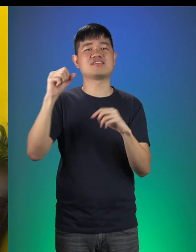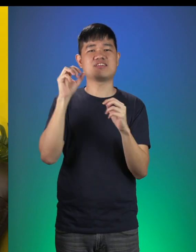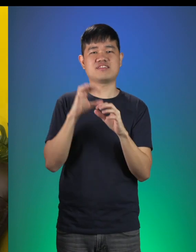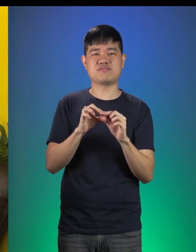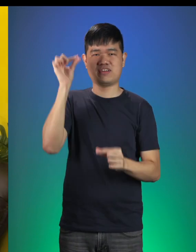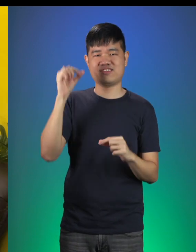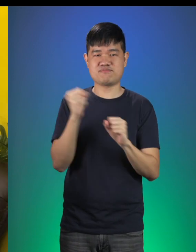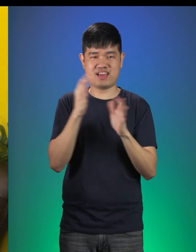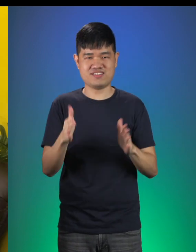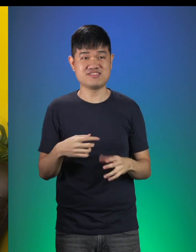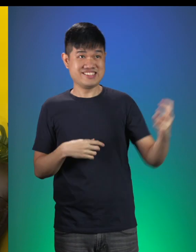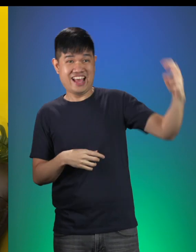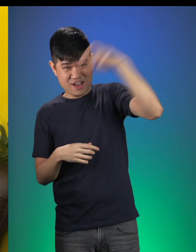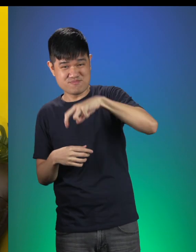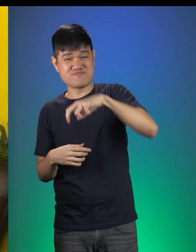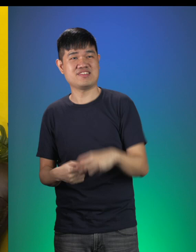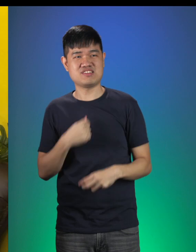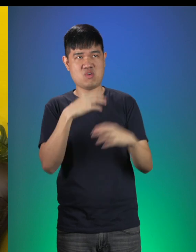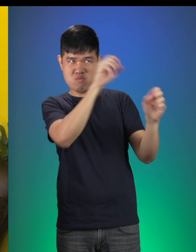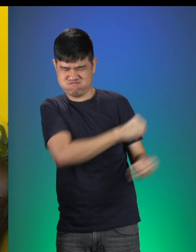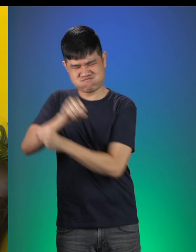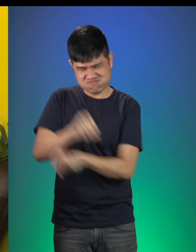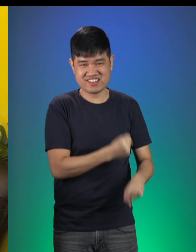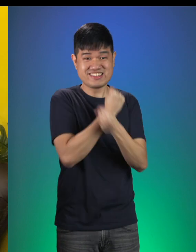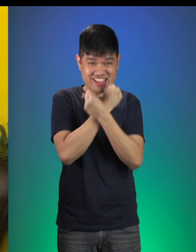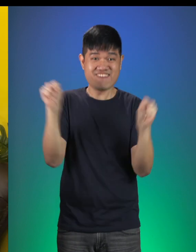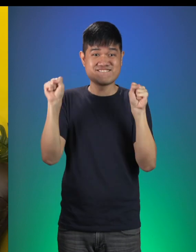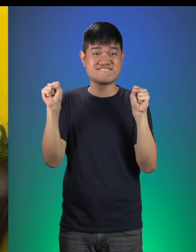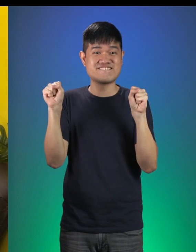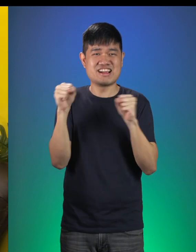Pig 3: Jump off now and we’ll row away to safety! [pigs snorting and grunting]